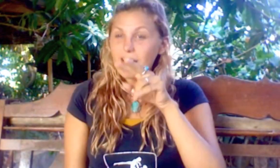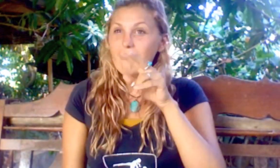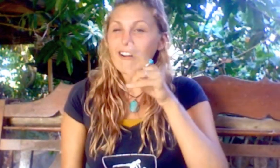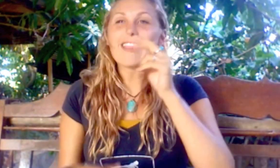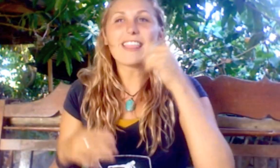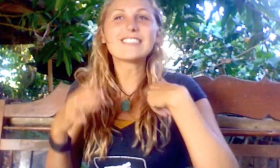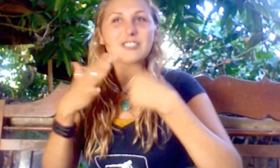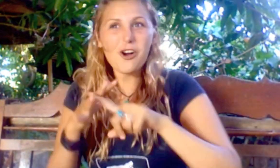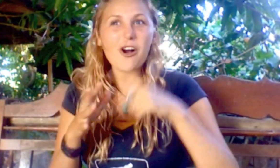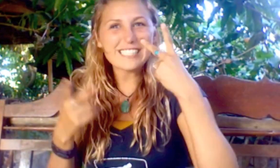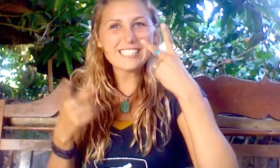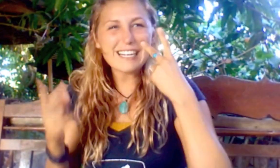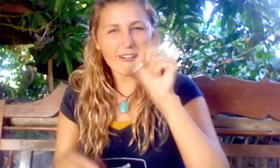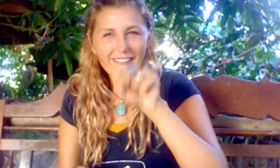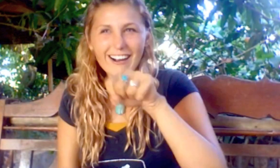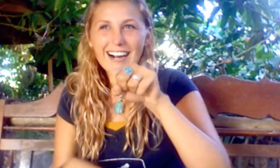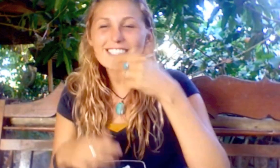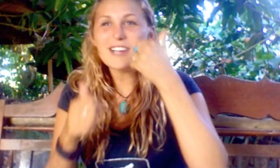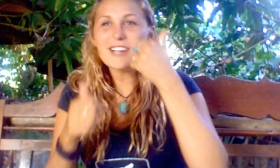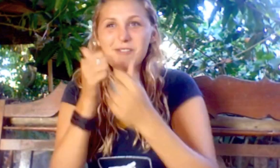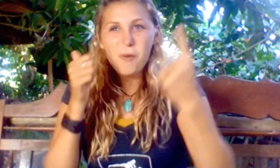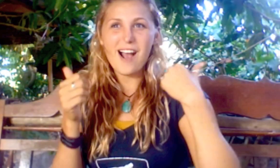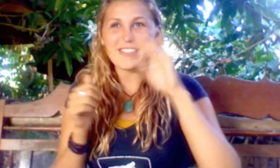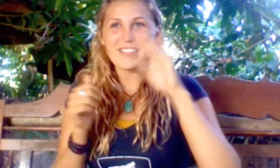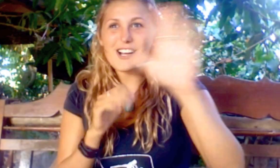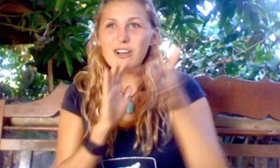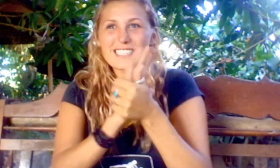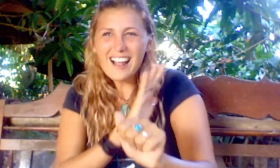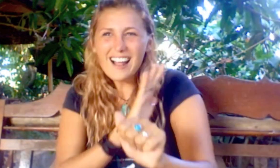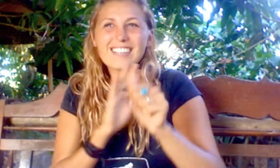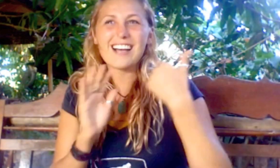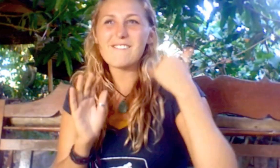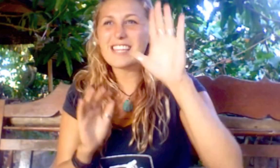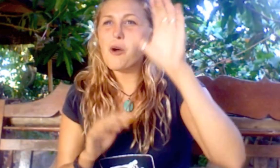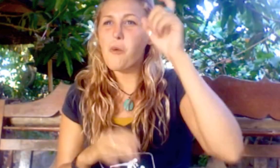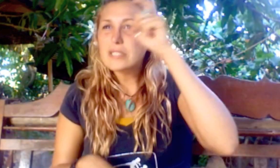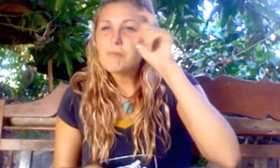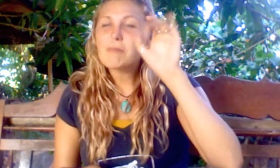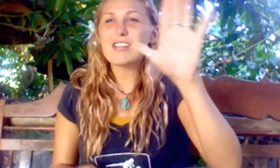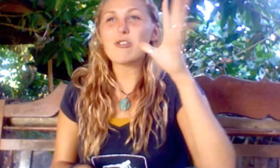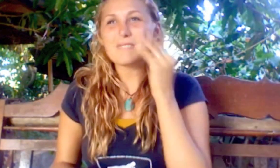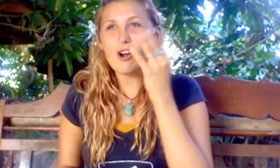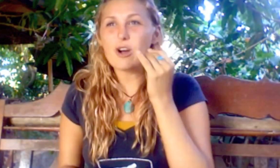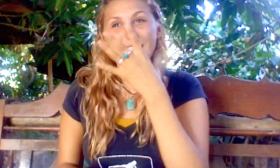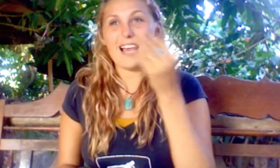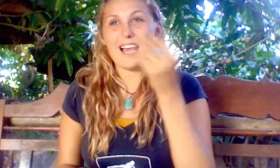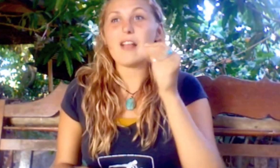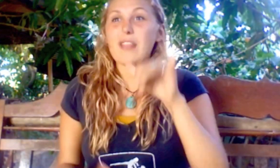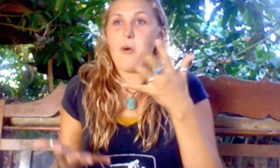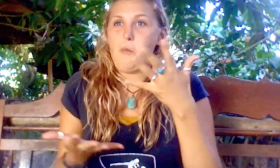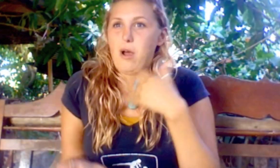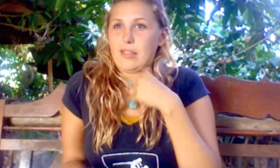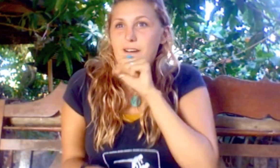From there, I started to see what it means - everyone has a talent, own wisdom, experiences, and that is what I love